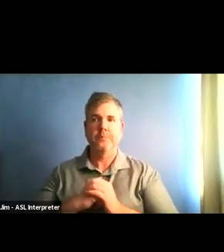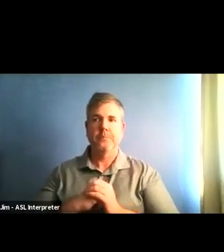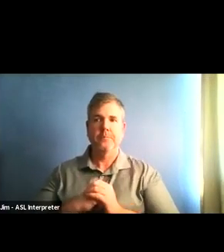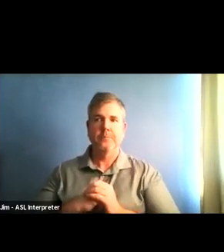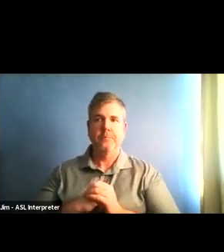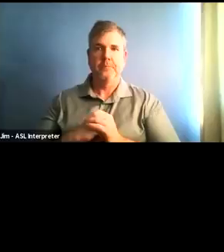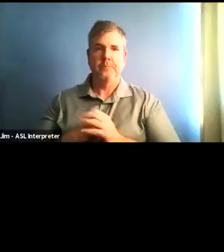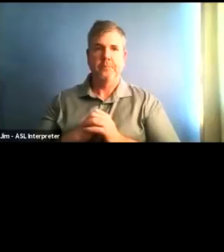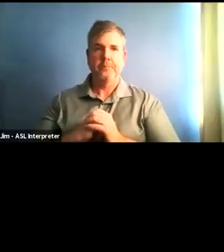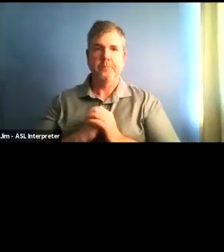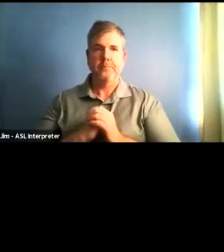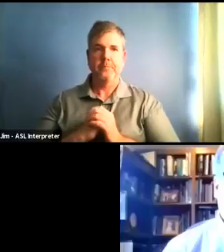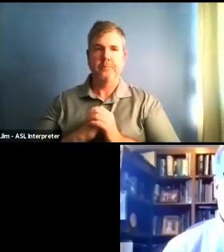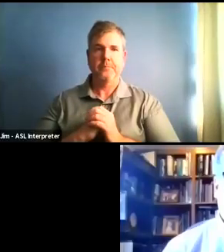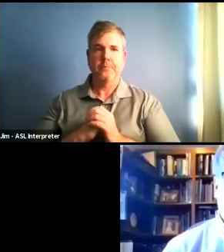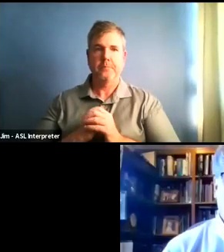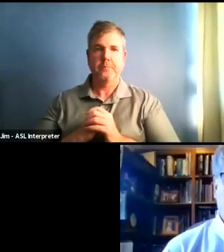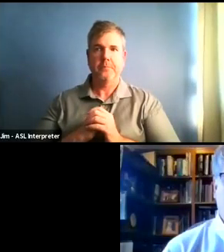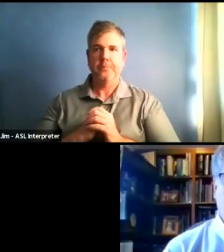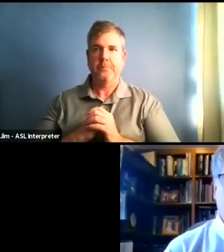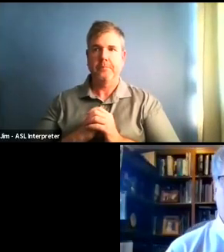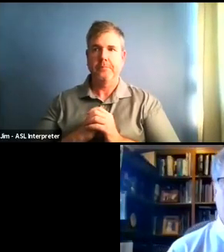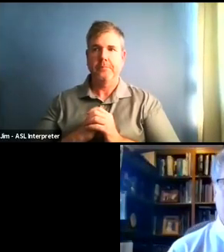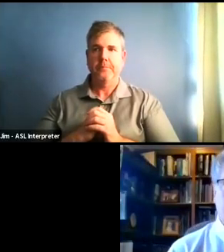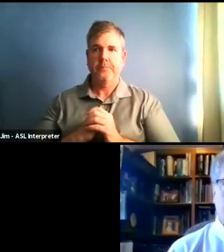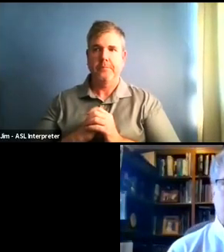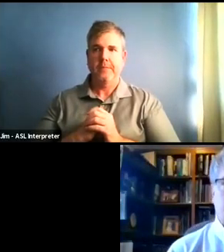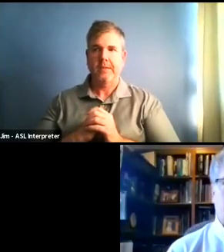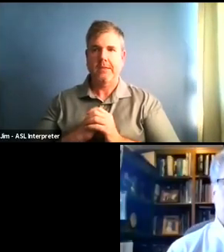Get the lights up just one second here, OK?